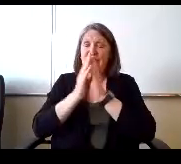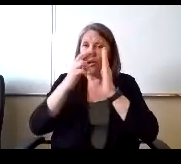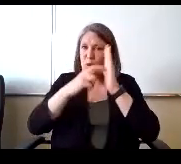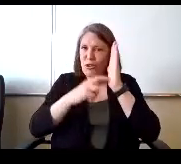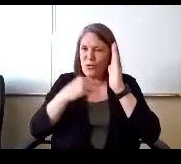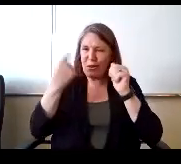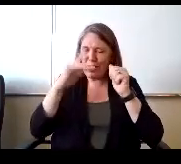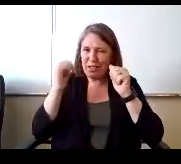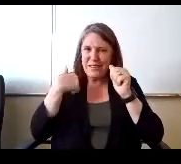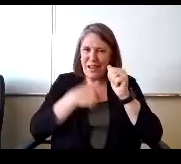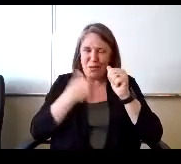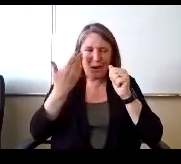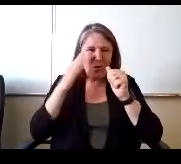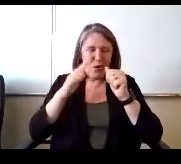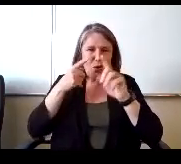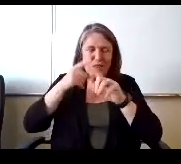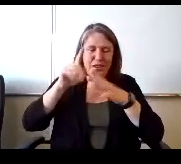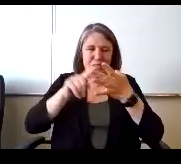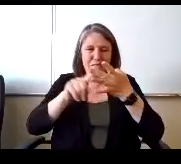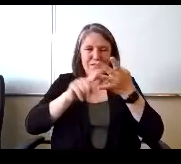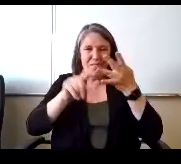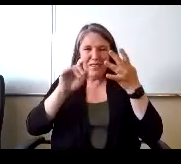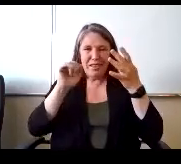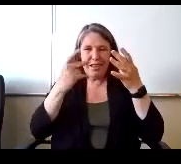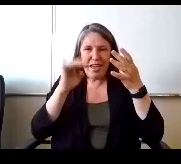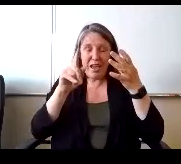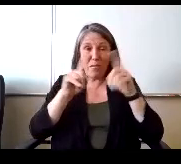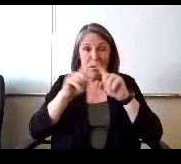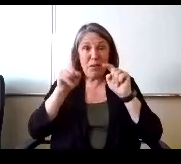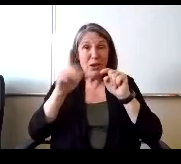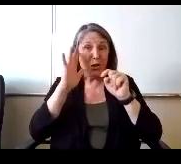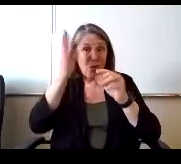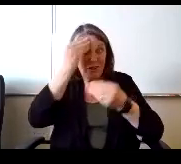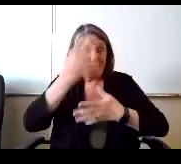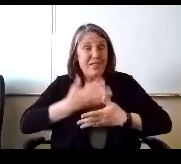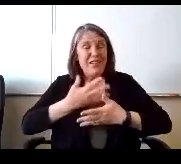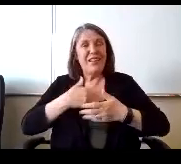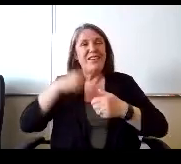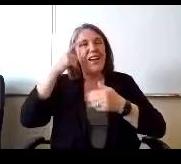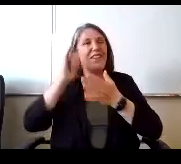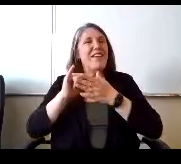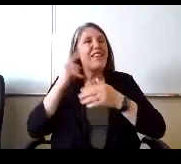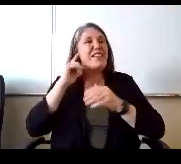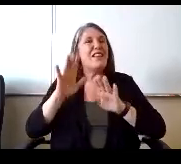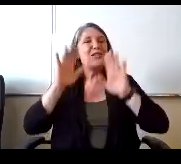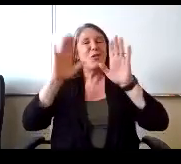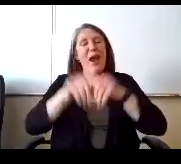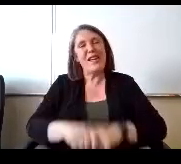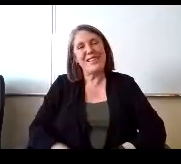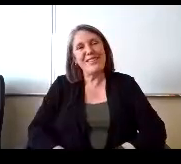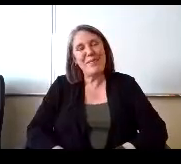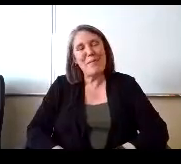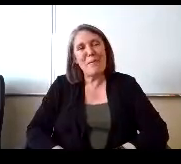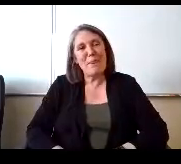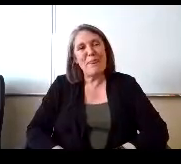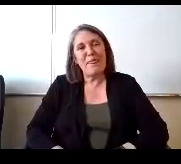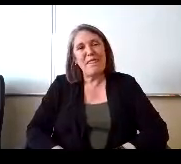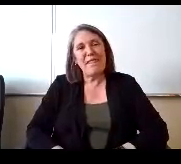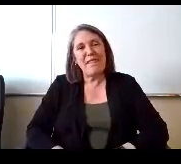Looks like and we won't know till mid April so hopefully you'll keep us informed. 'cause I think this sounds great. Anybody else would add anything to Mr.